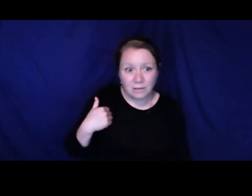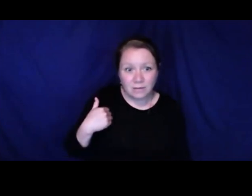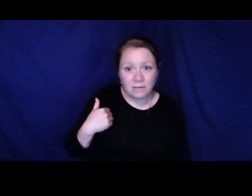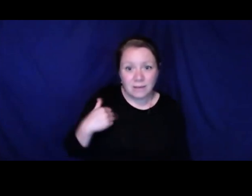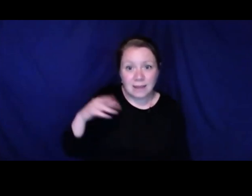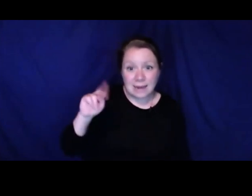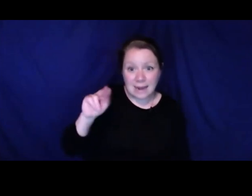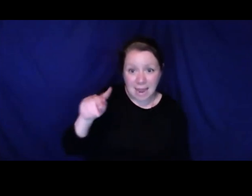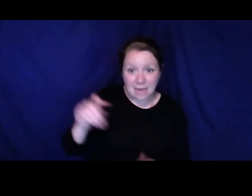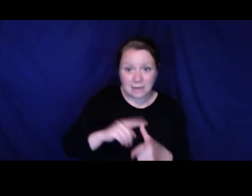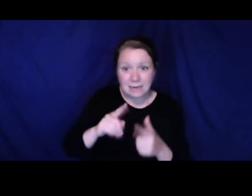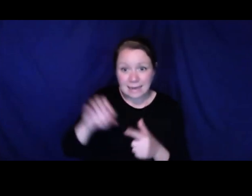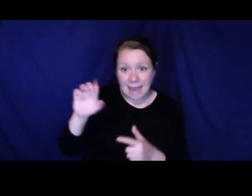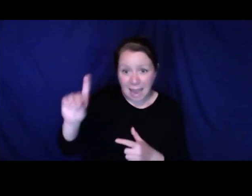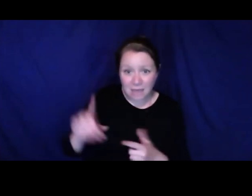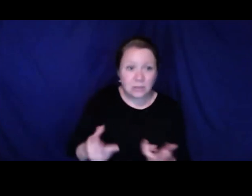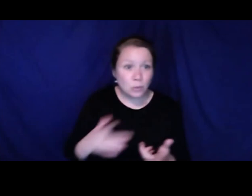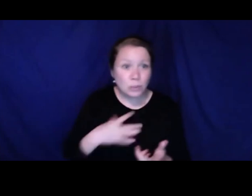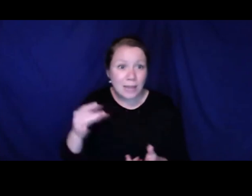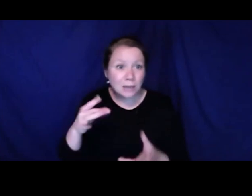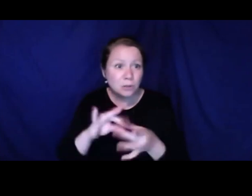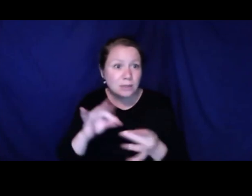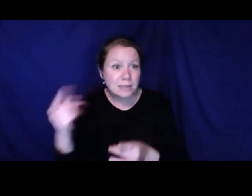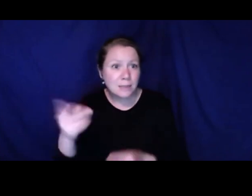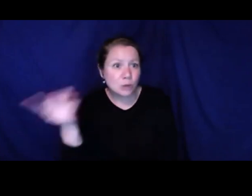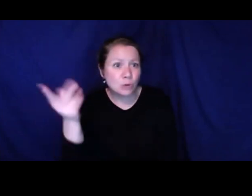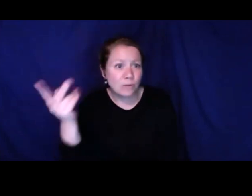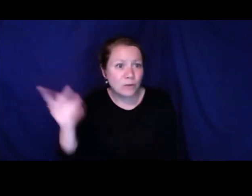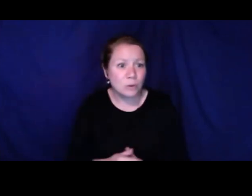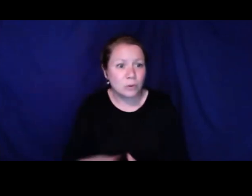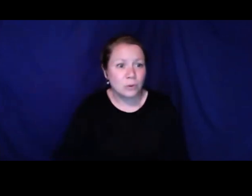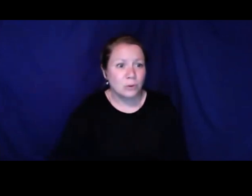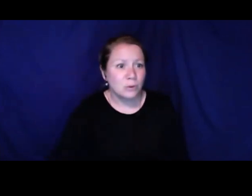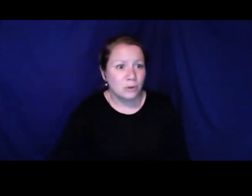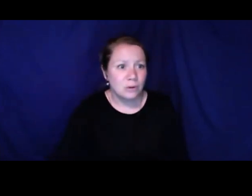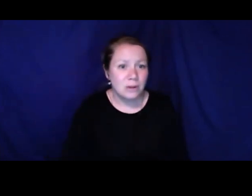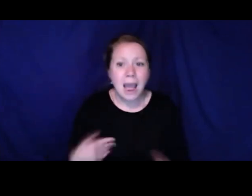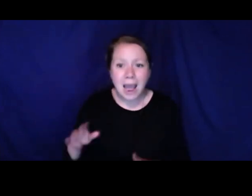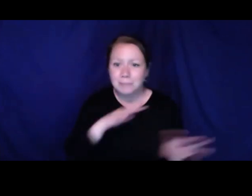When we talk about self-advocacy I hope you heard Nate.